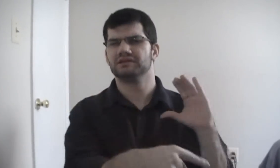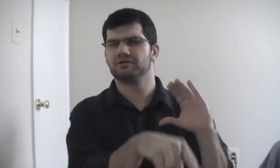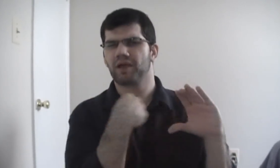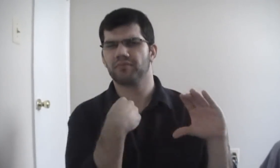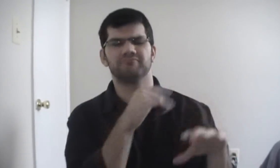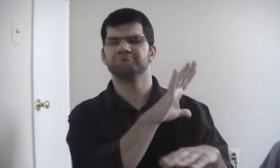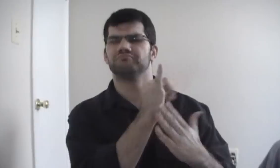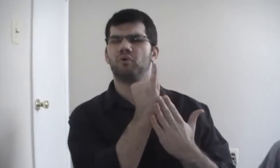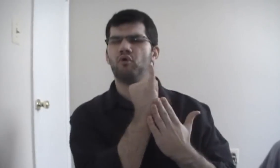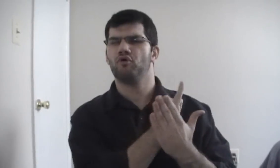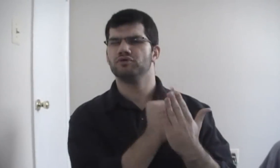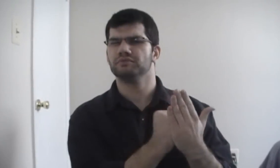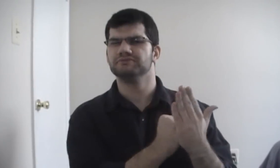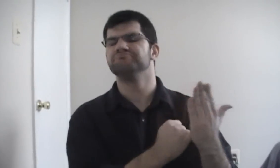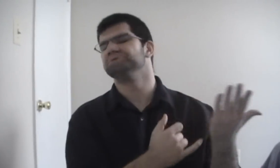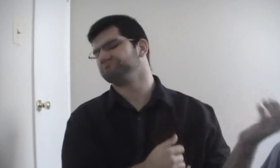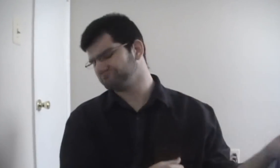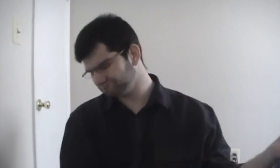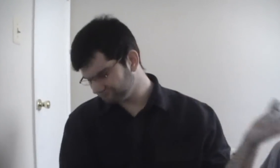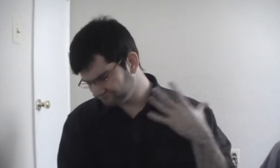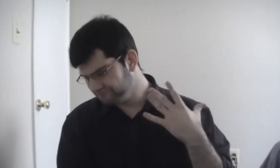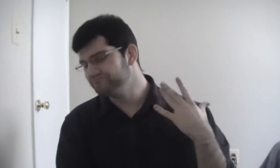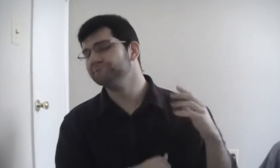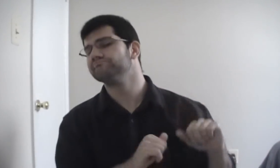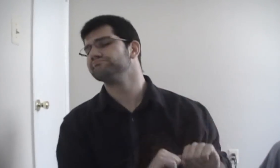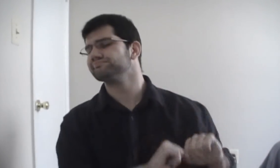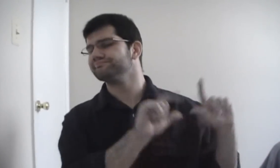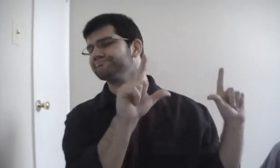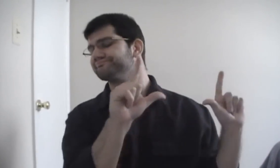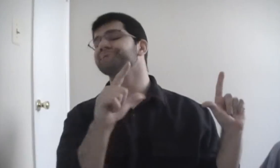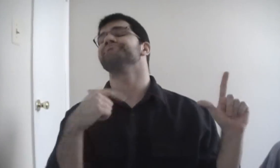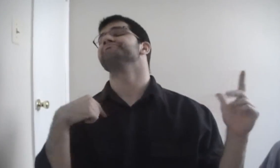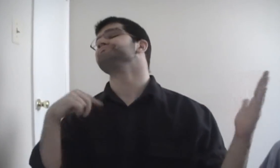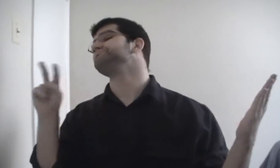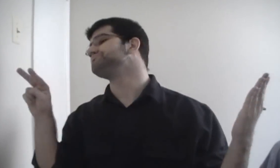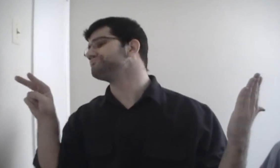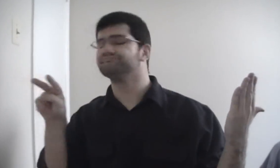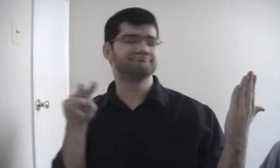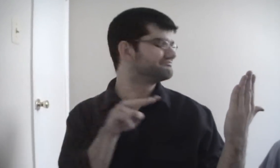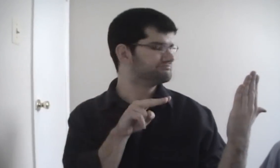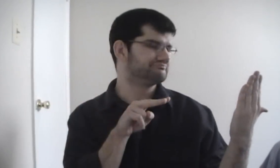sent me one of her artwork.